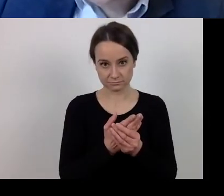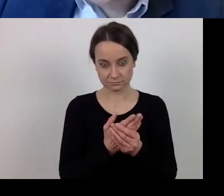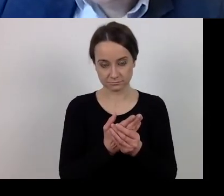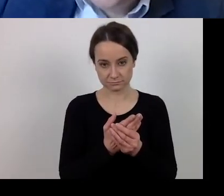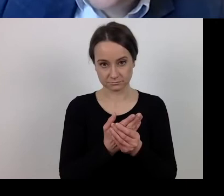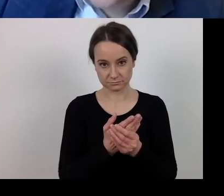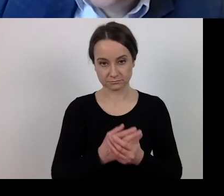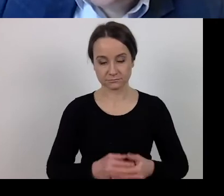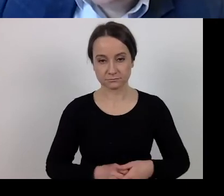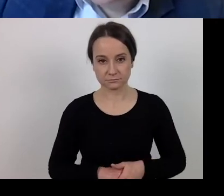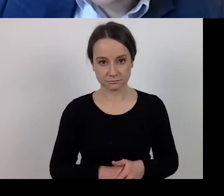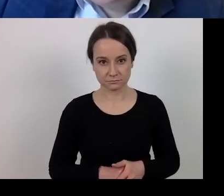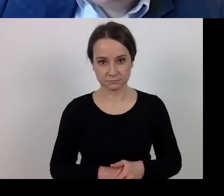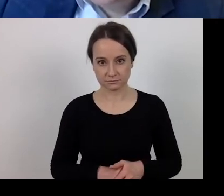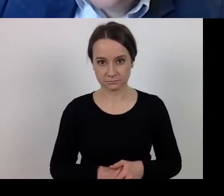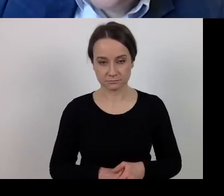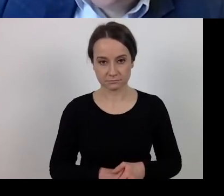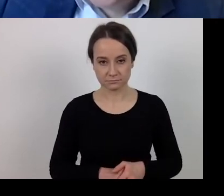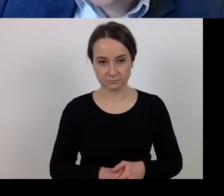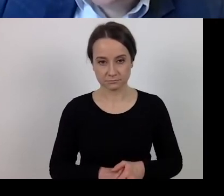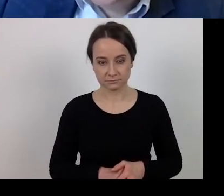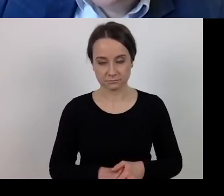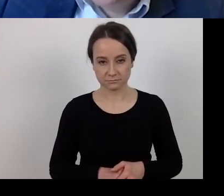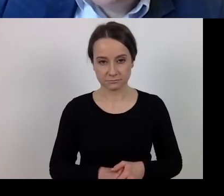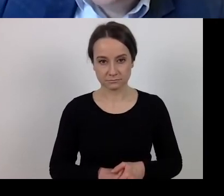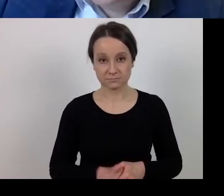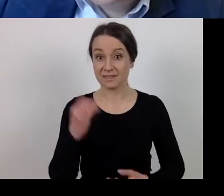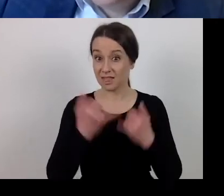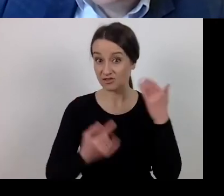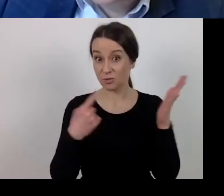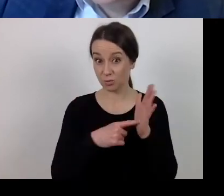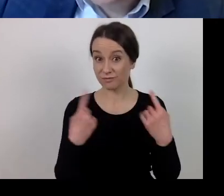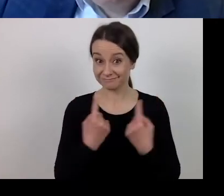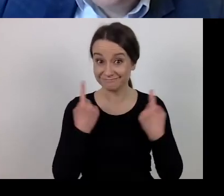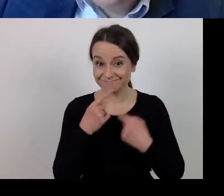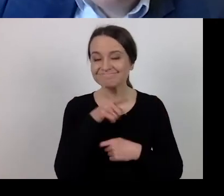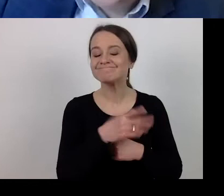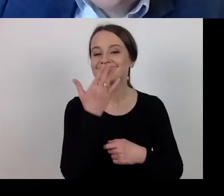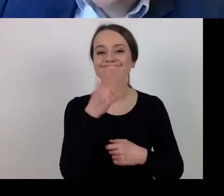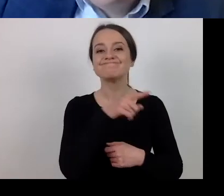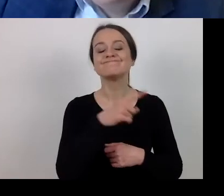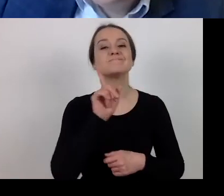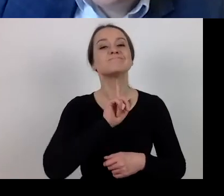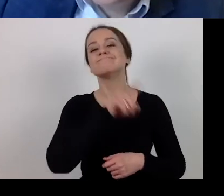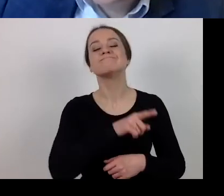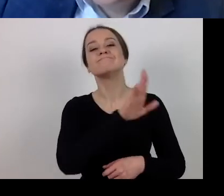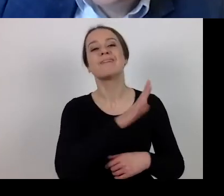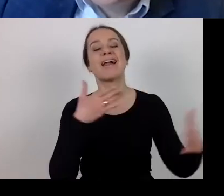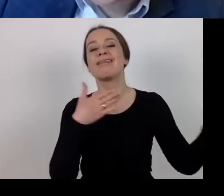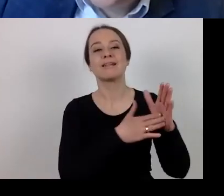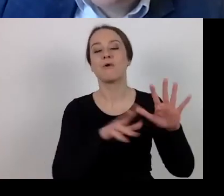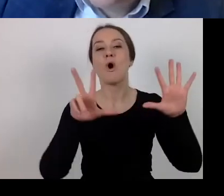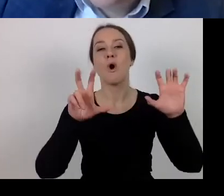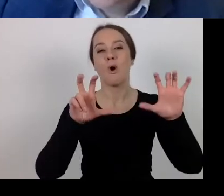You are only bound by the 800,000 euros limit.